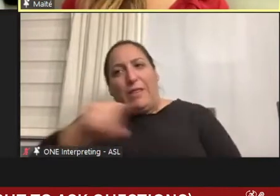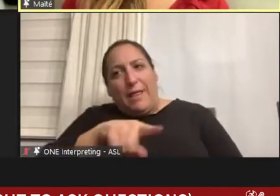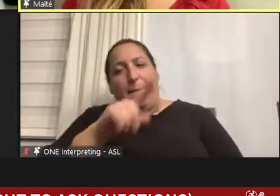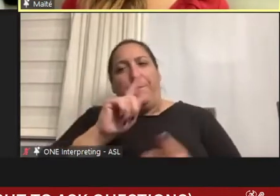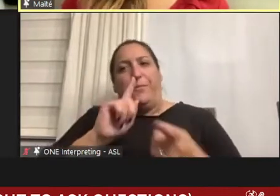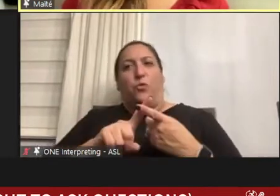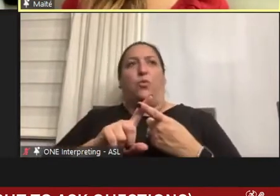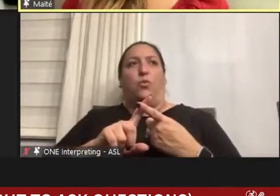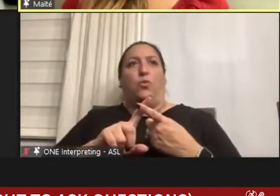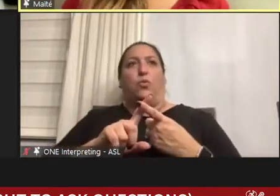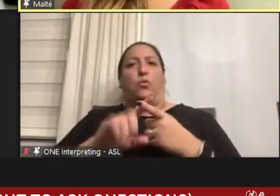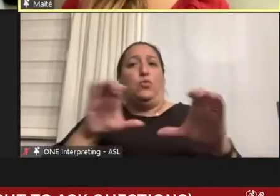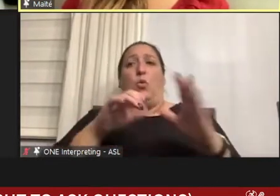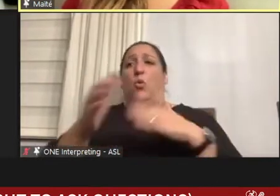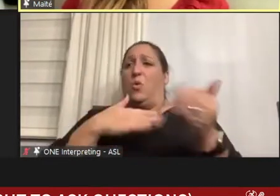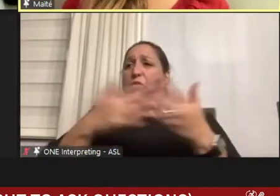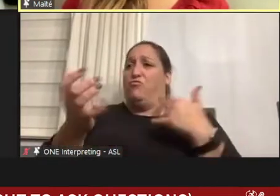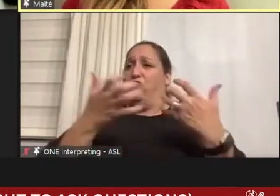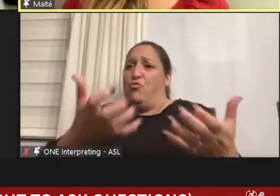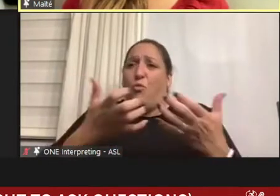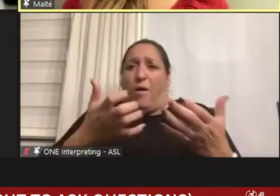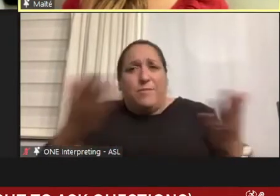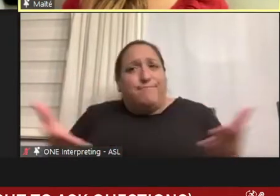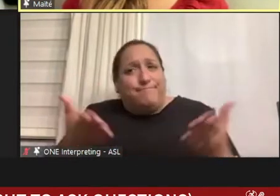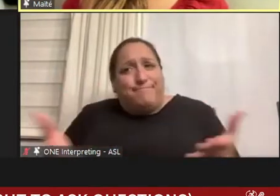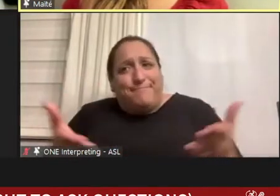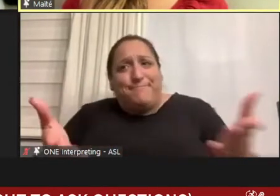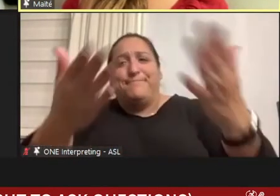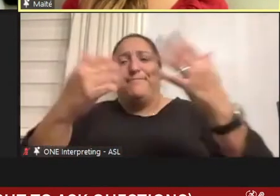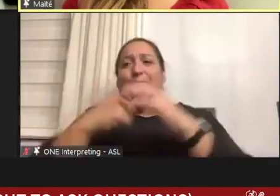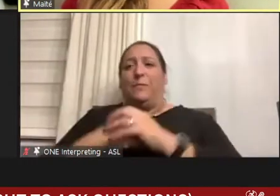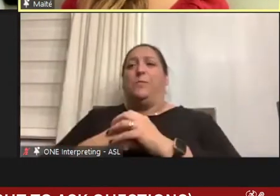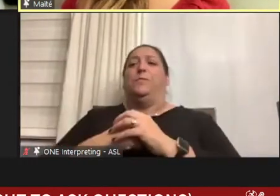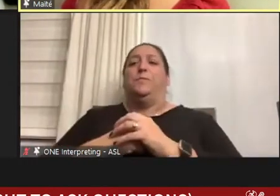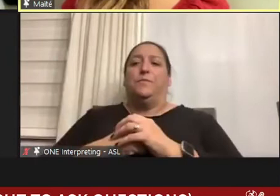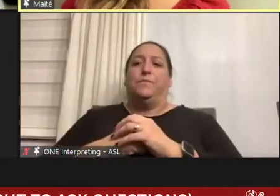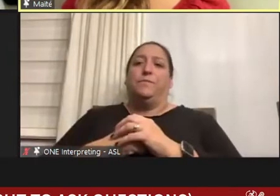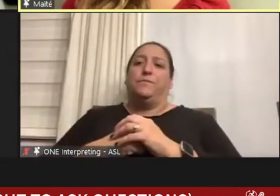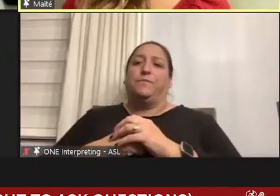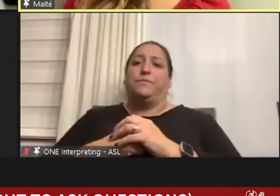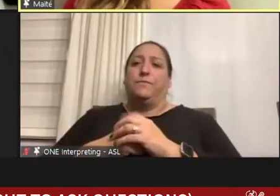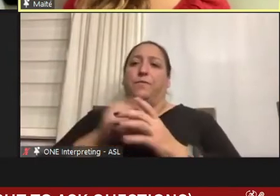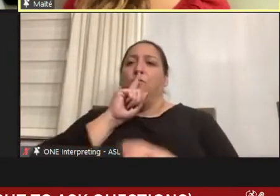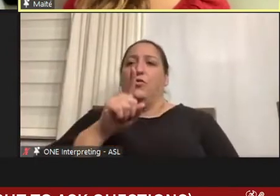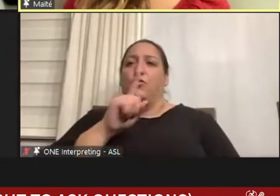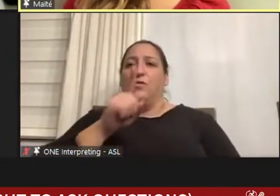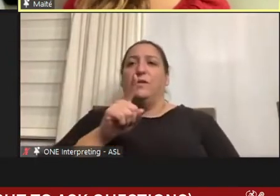do whatever they wanted and I was really drawn to pediatrics that way.